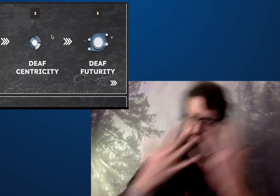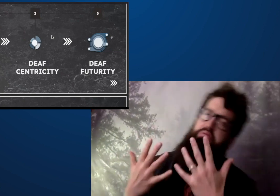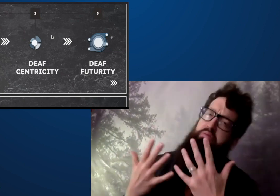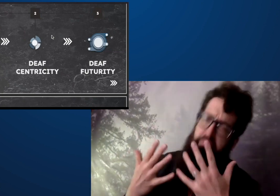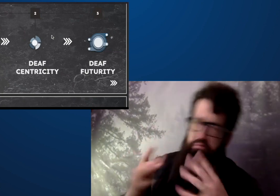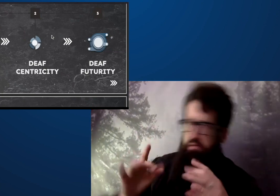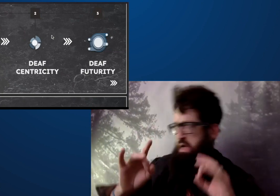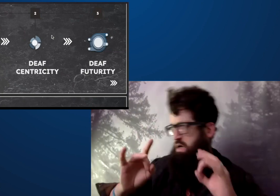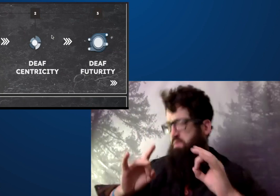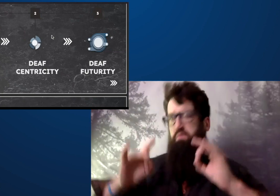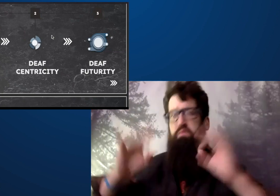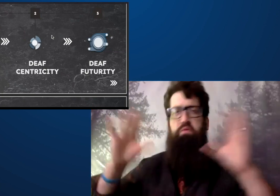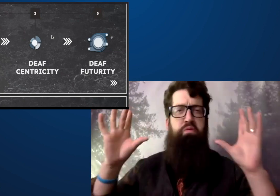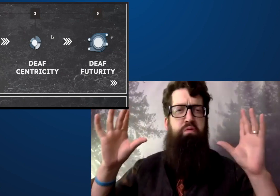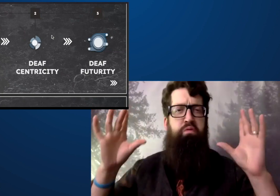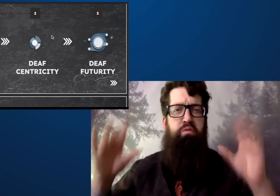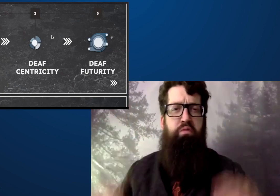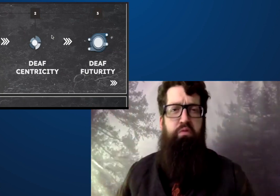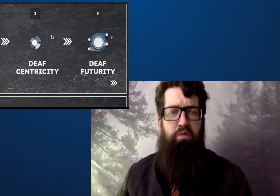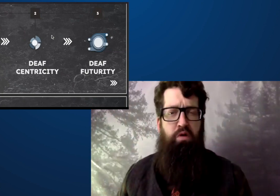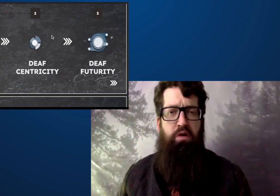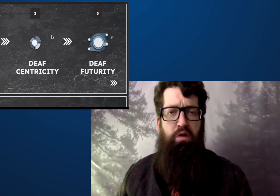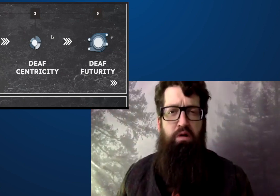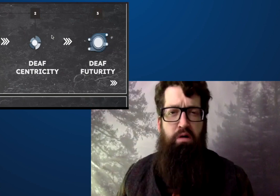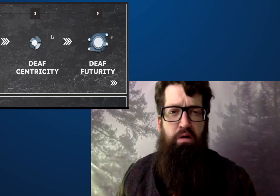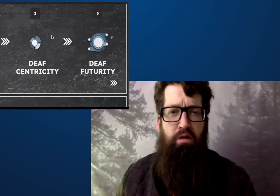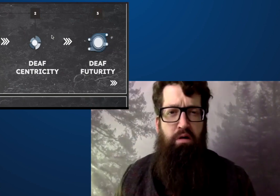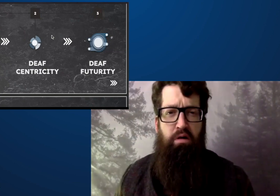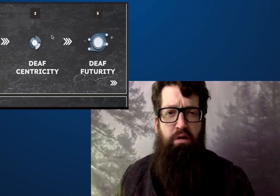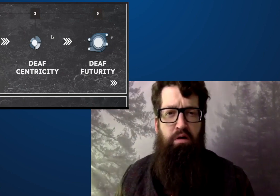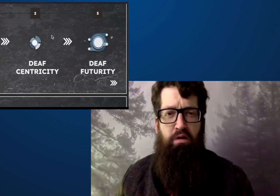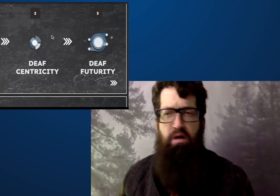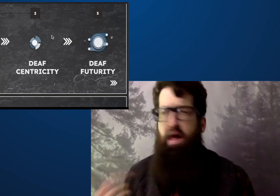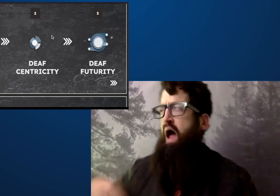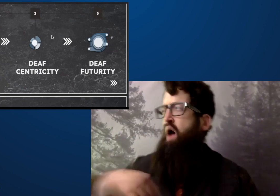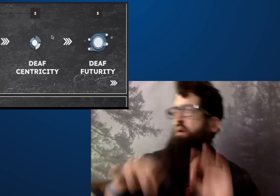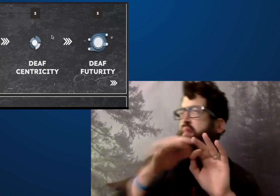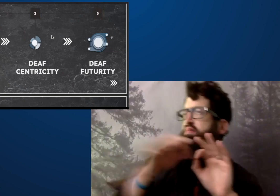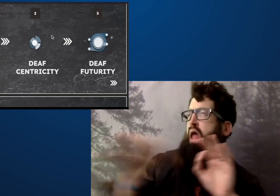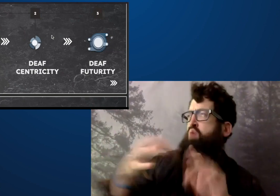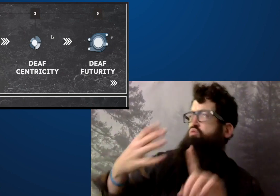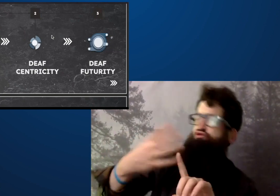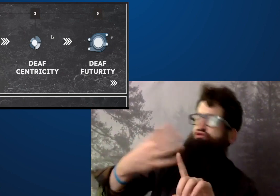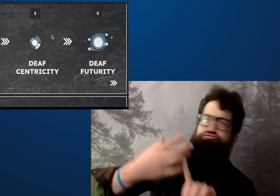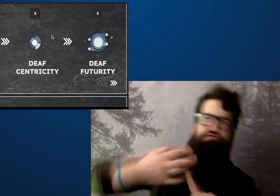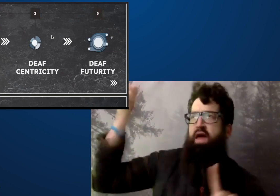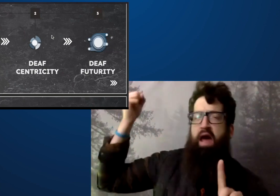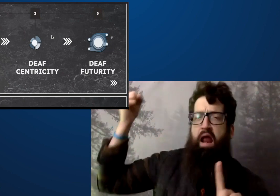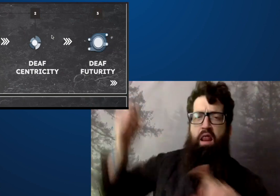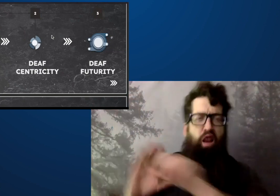has had many criticisms, have had many atrocities, has not been effective.